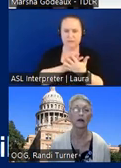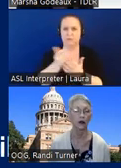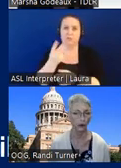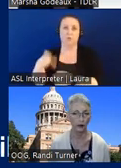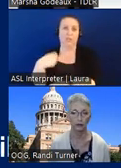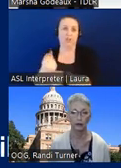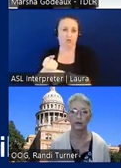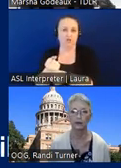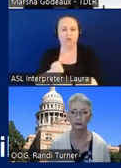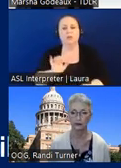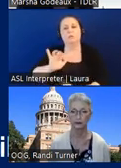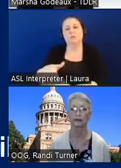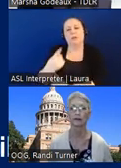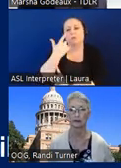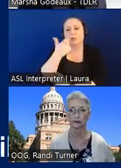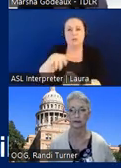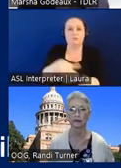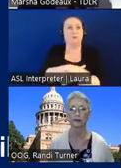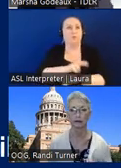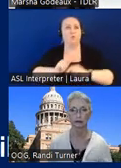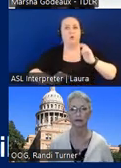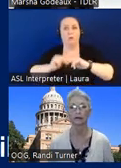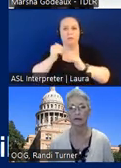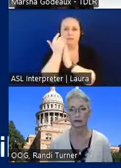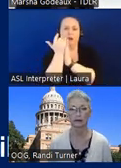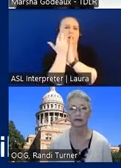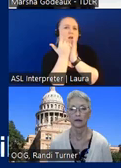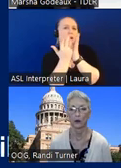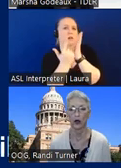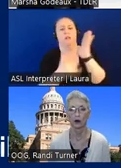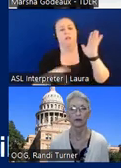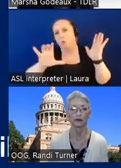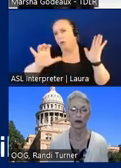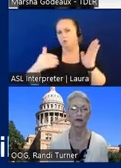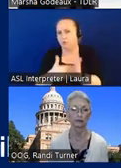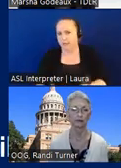one was because it was a whole complex and there was a list of like 100 violations on that complex